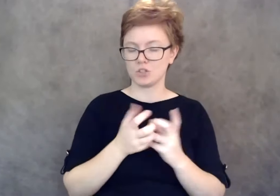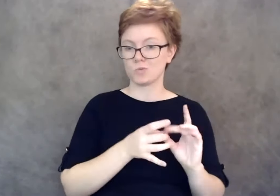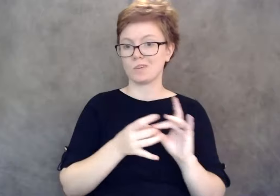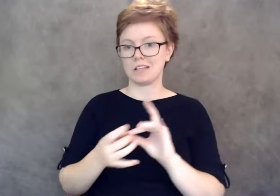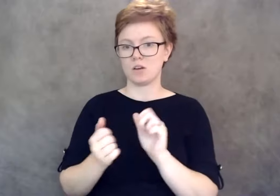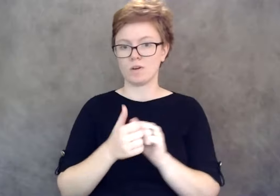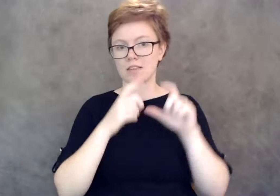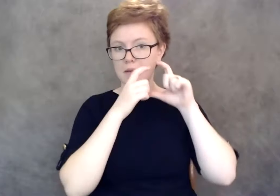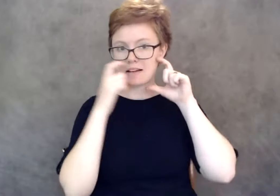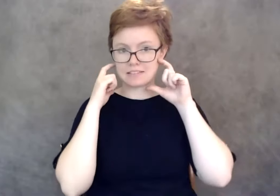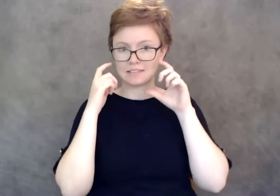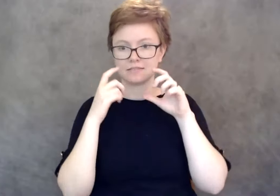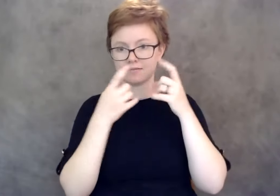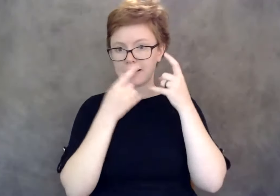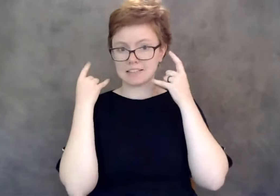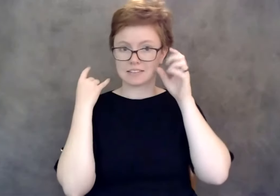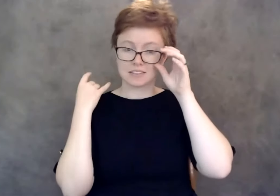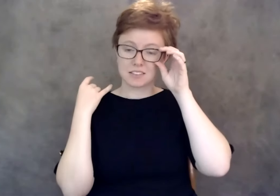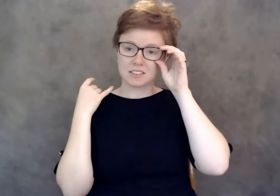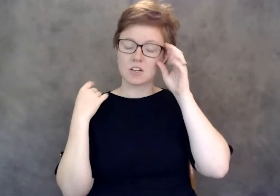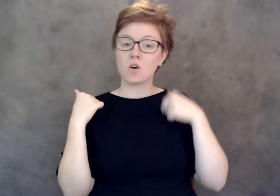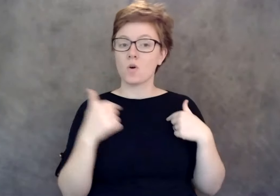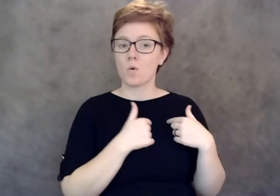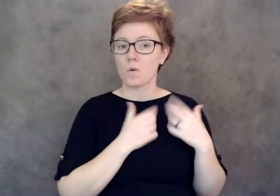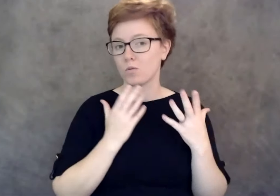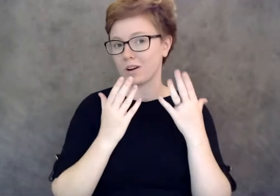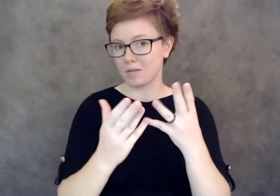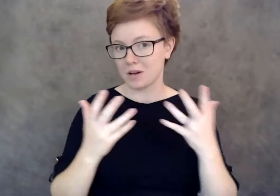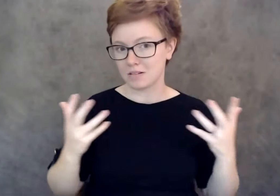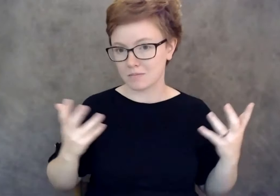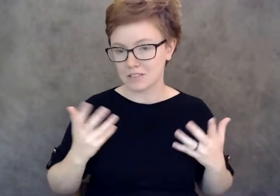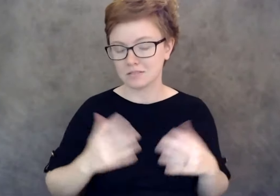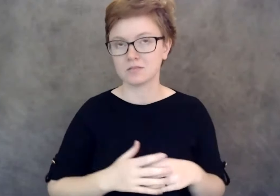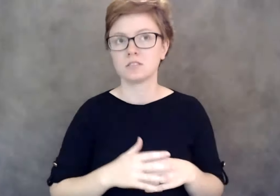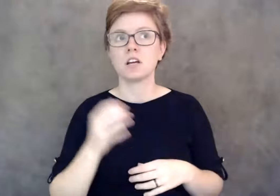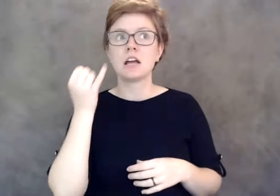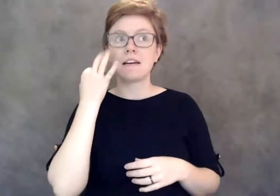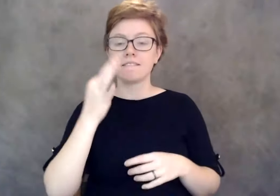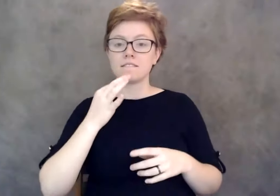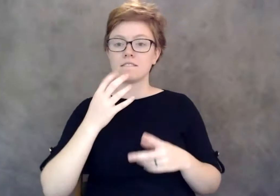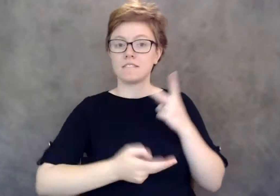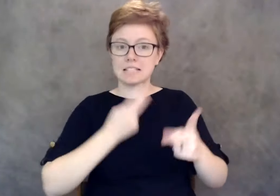What we have been recommending folks to do is if they have businesses they visit or grocery stores etcetera